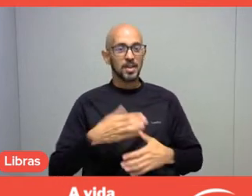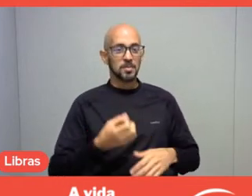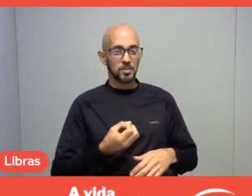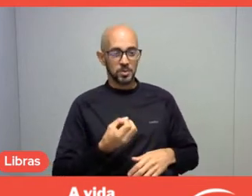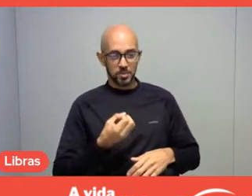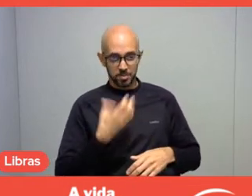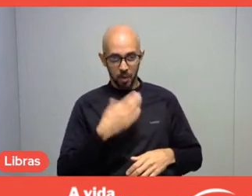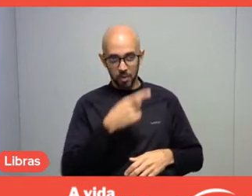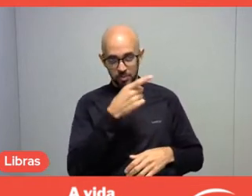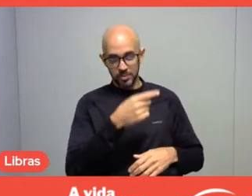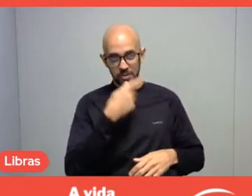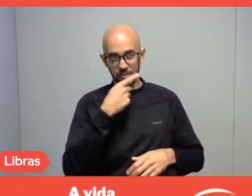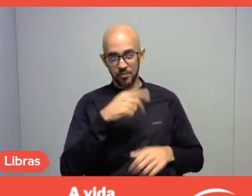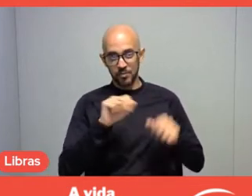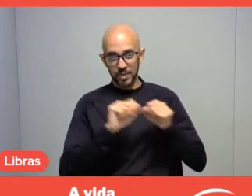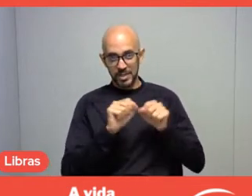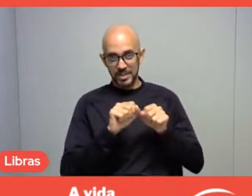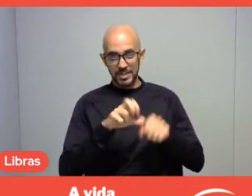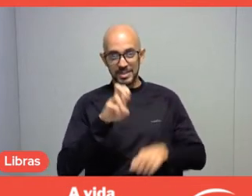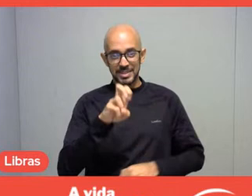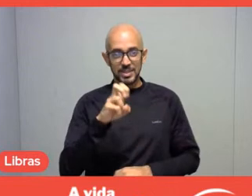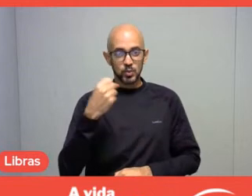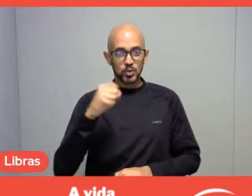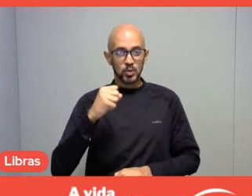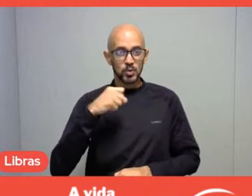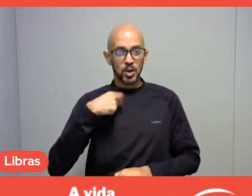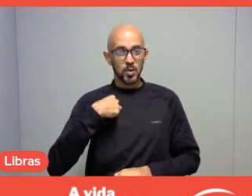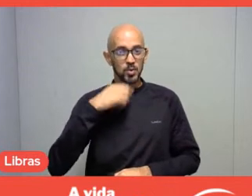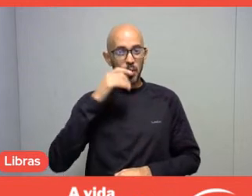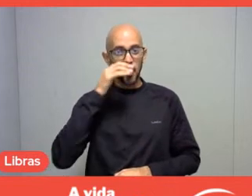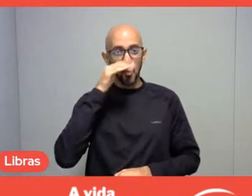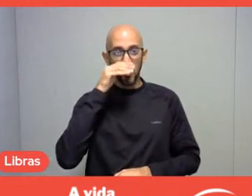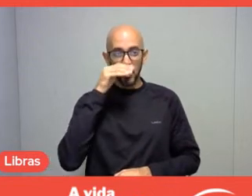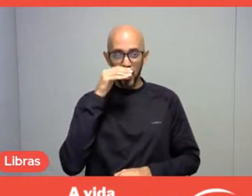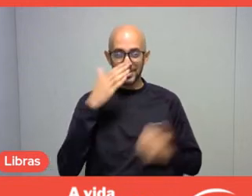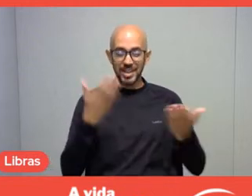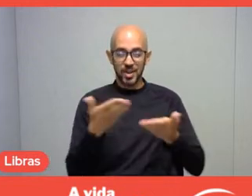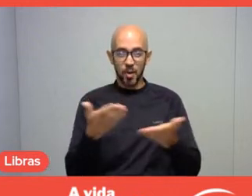in 5 seconds, wow, made me really curious. Whe this livestream ends,